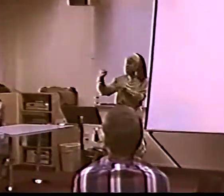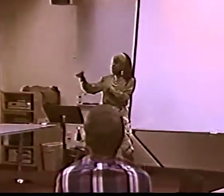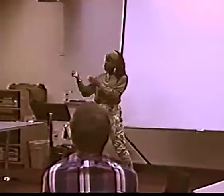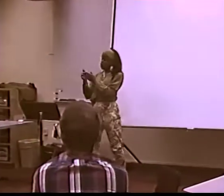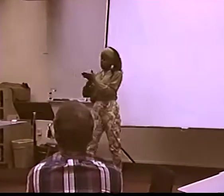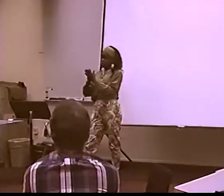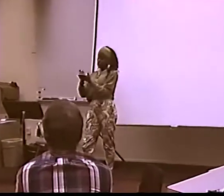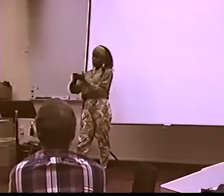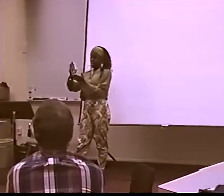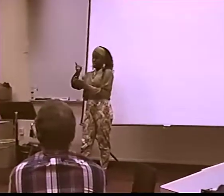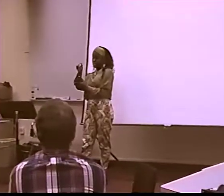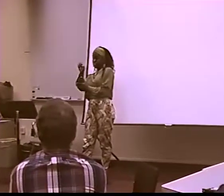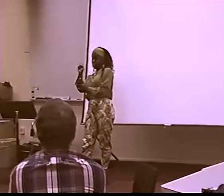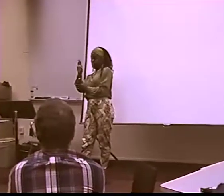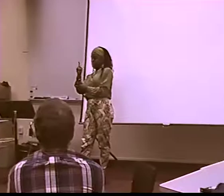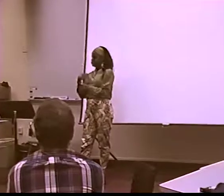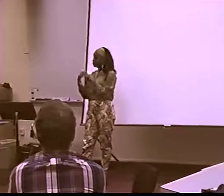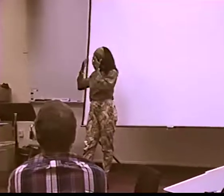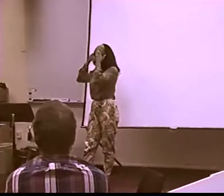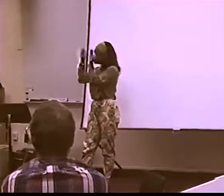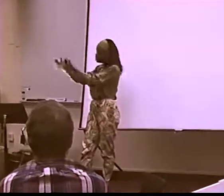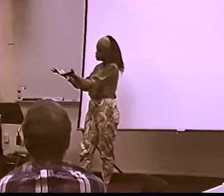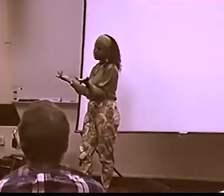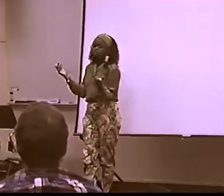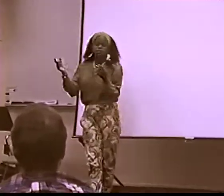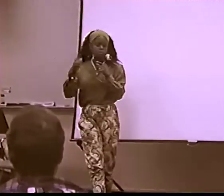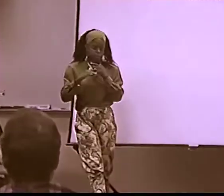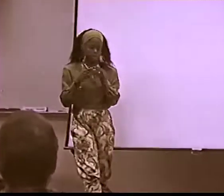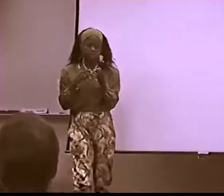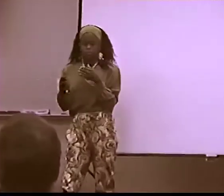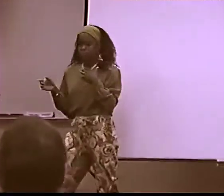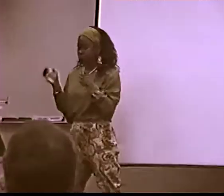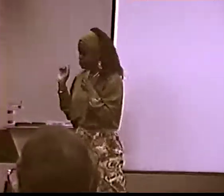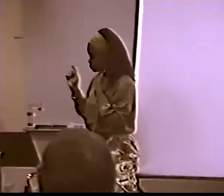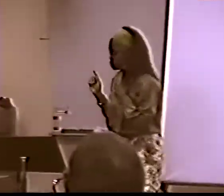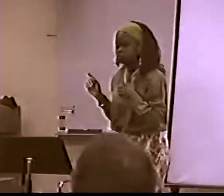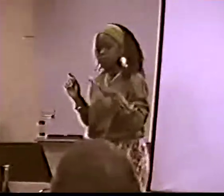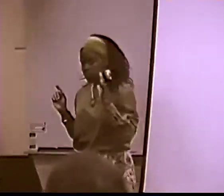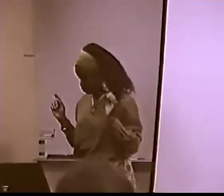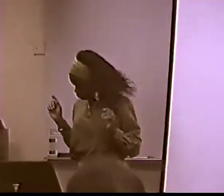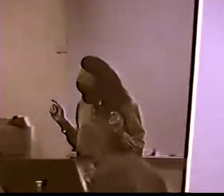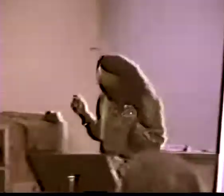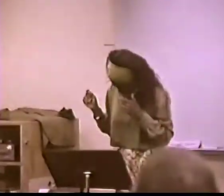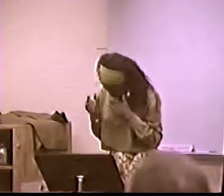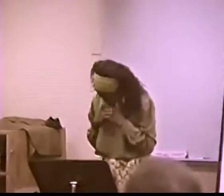THAT'S A VERY POPULAR BOOK, BUT I DON'T KNOW THIS BOOK THAT HE'S REFERRING TO.